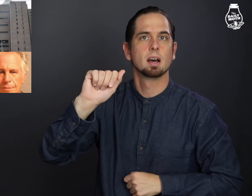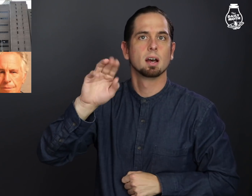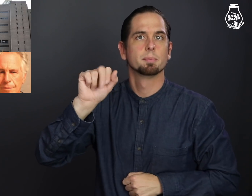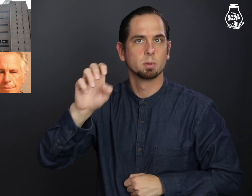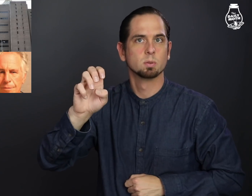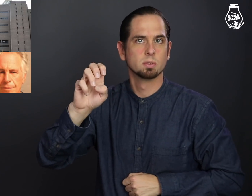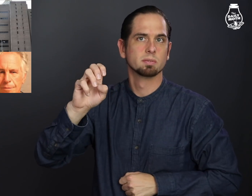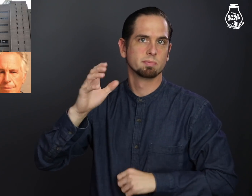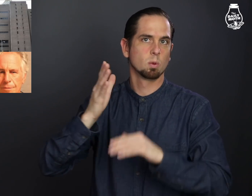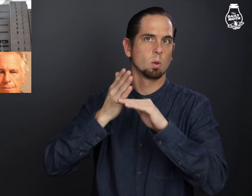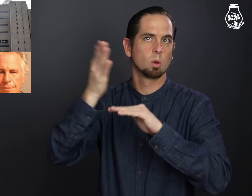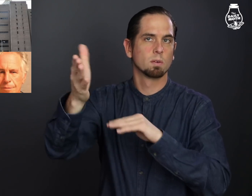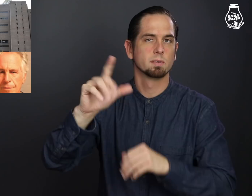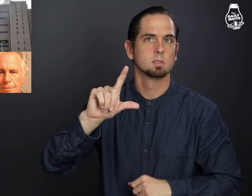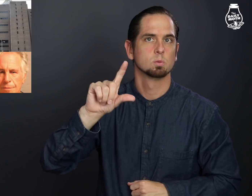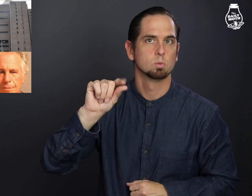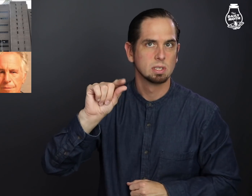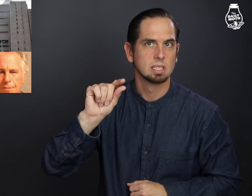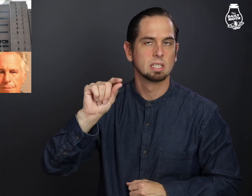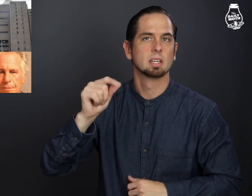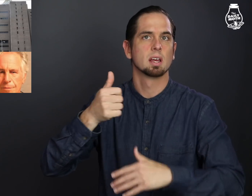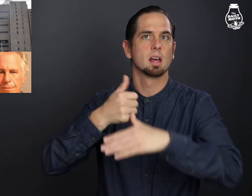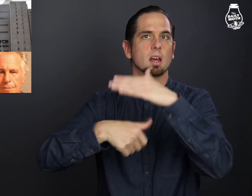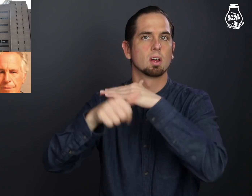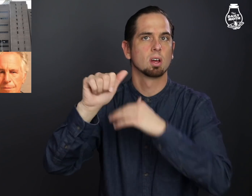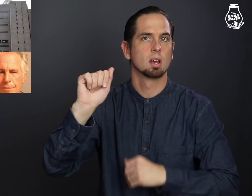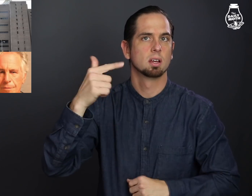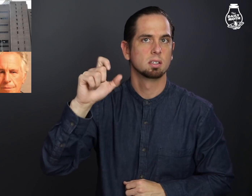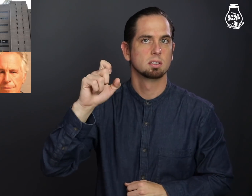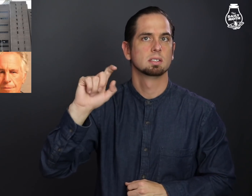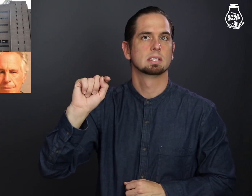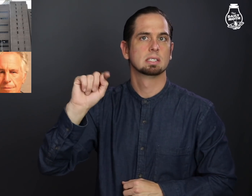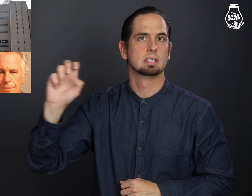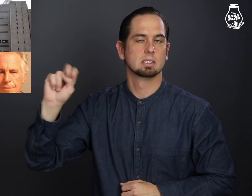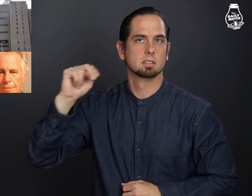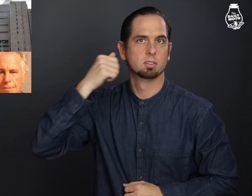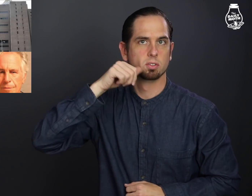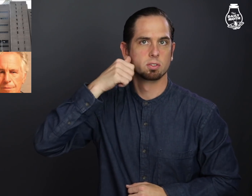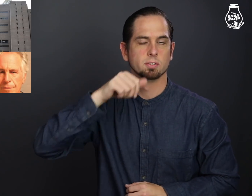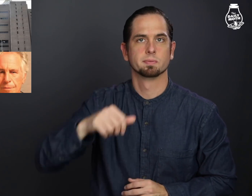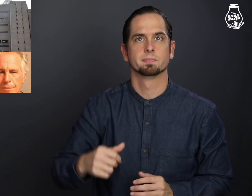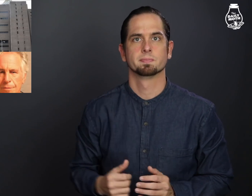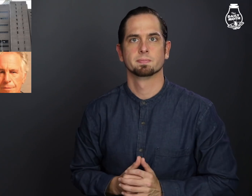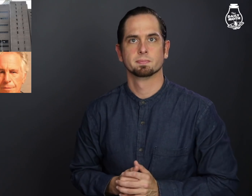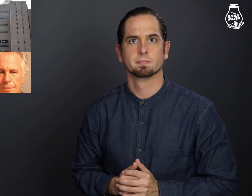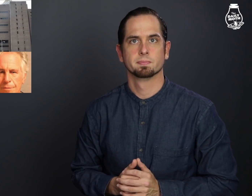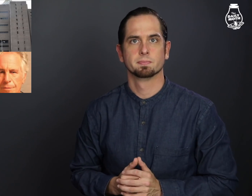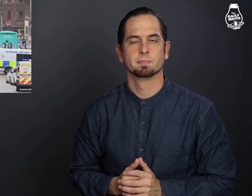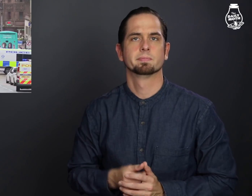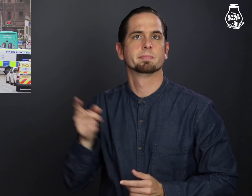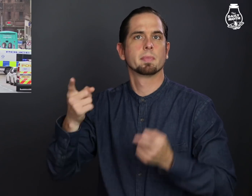and abusing more than 20 underage teenager girls.